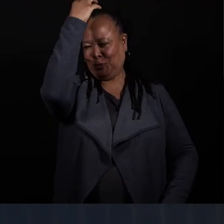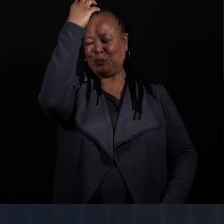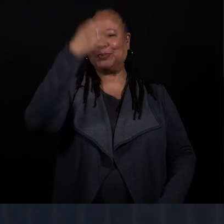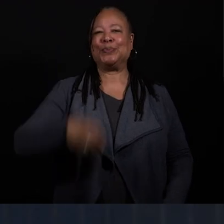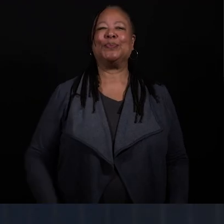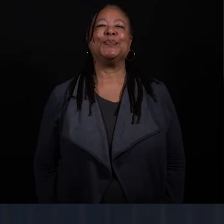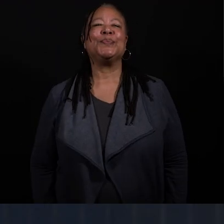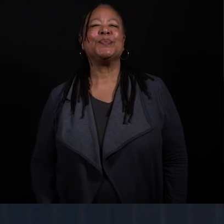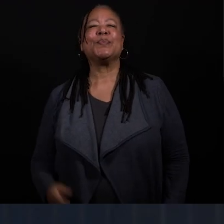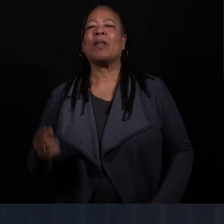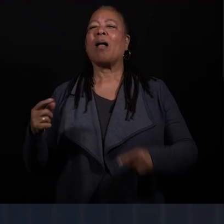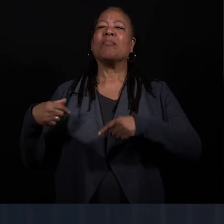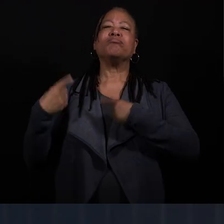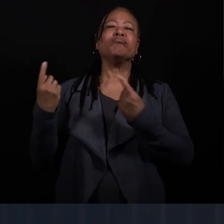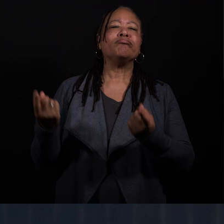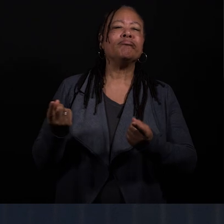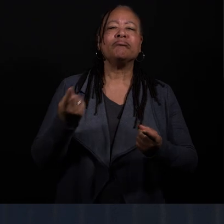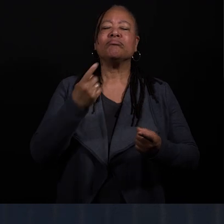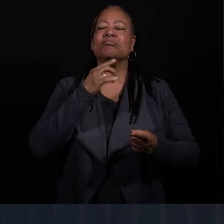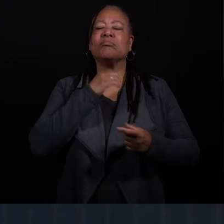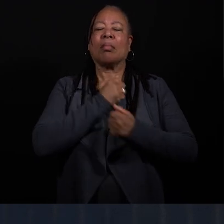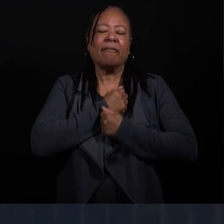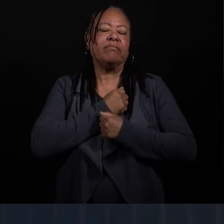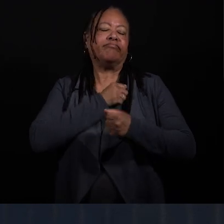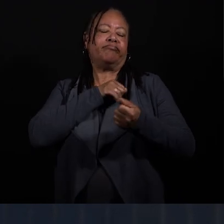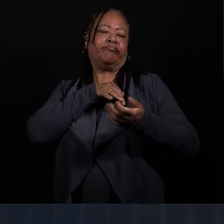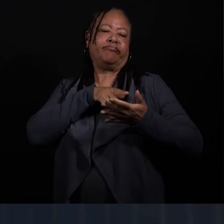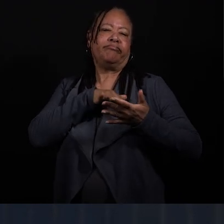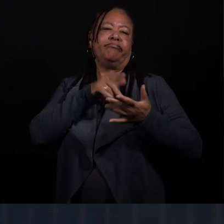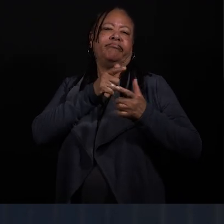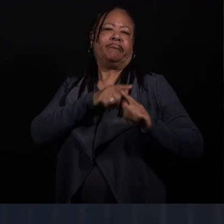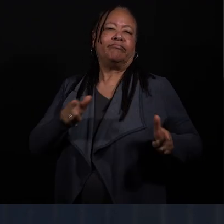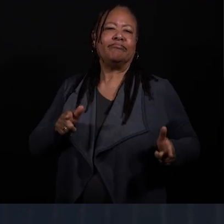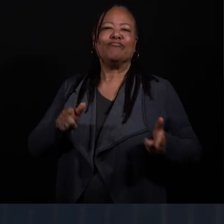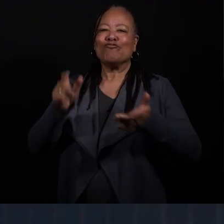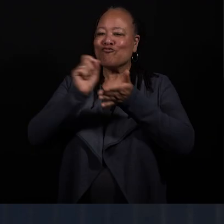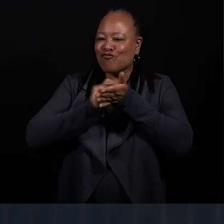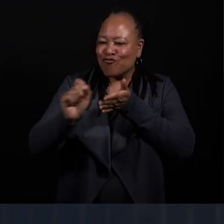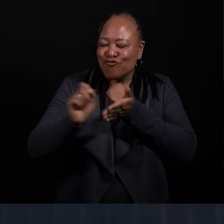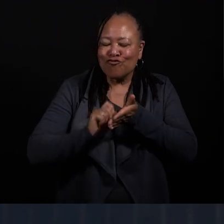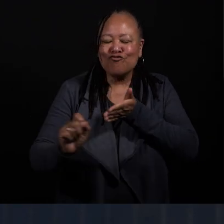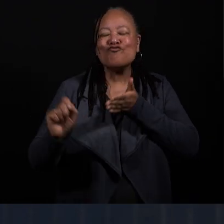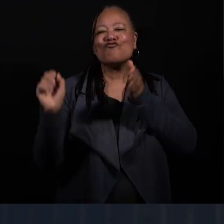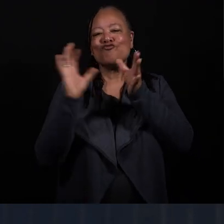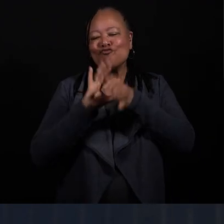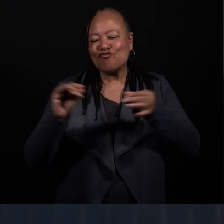I've always really loved studying languages, and writing, and storytelling.